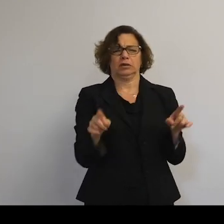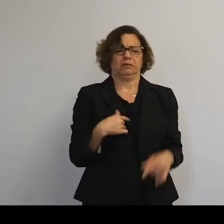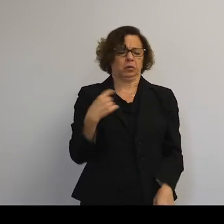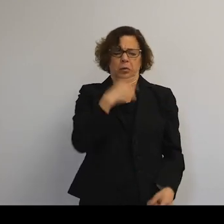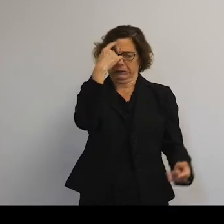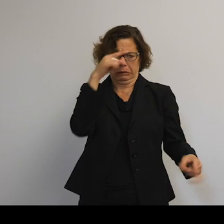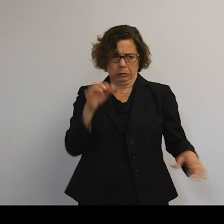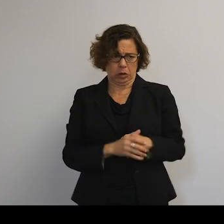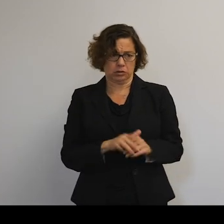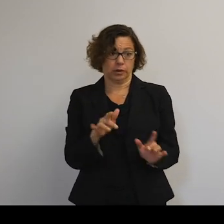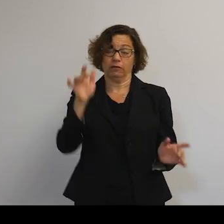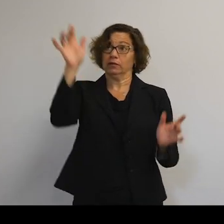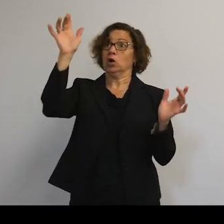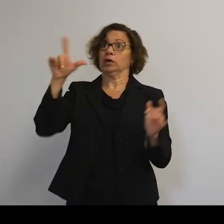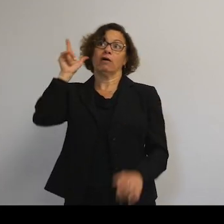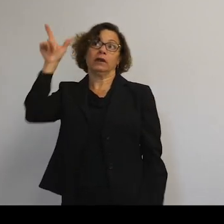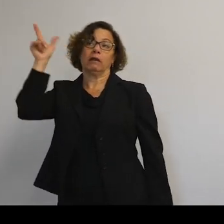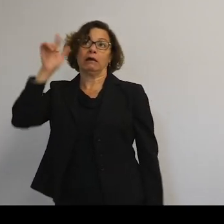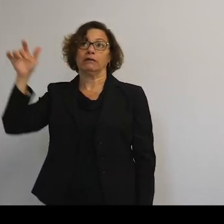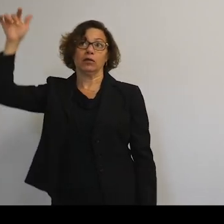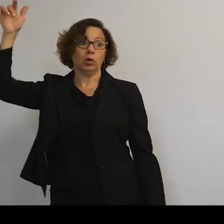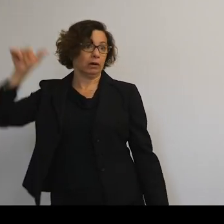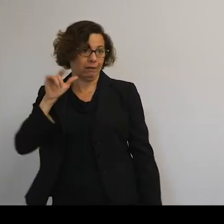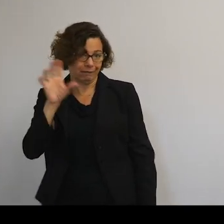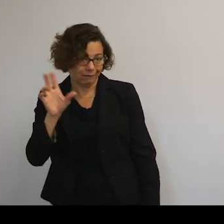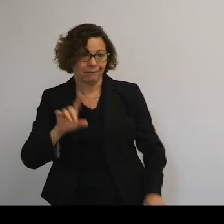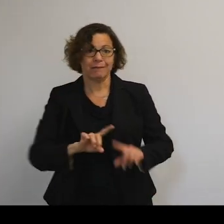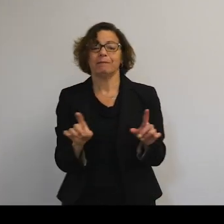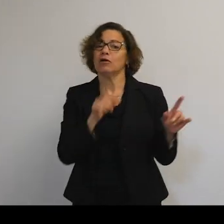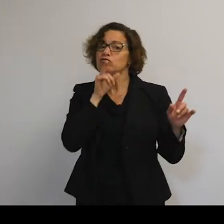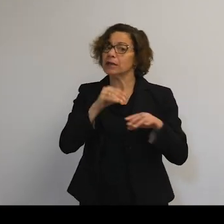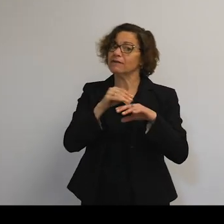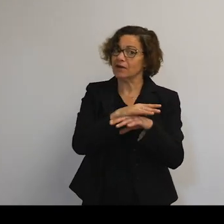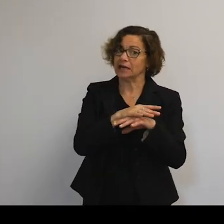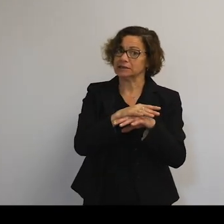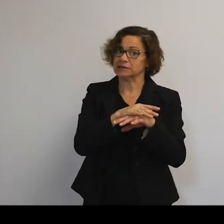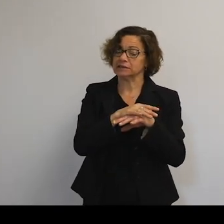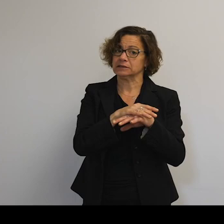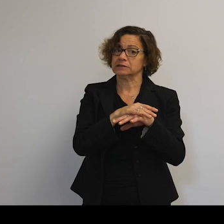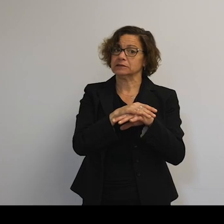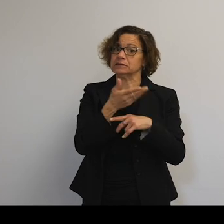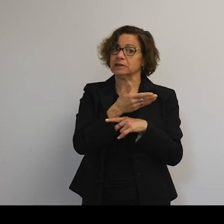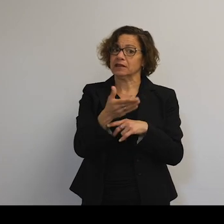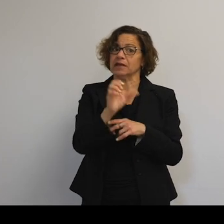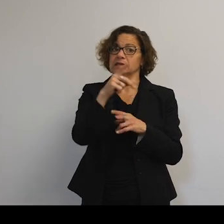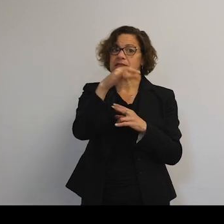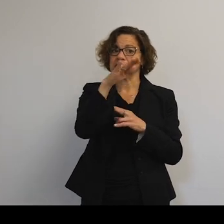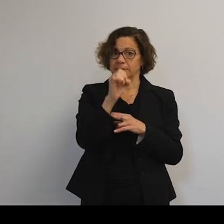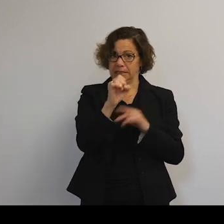We don't go floating off if we go to London or something like that. But it really affects the spacecraft.